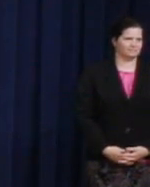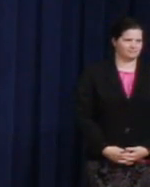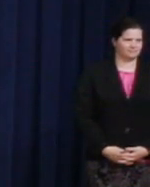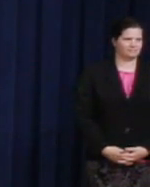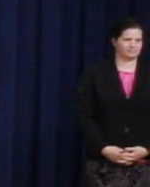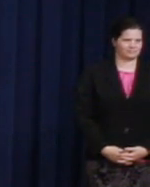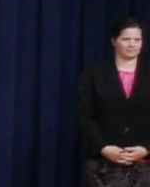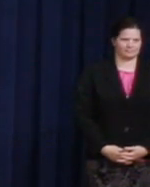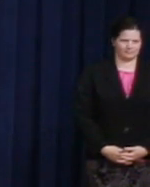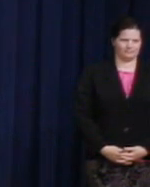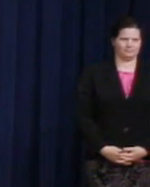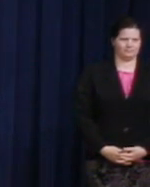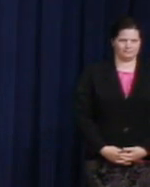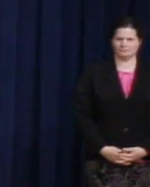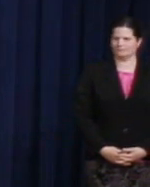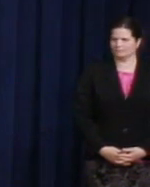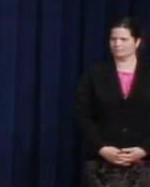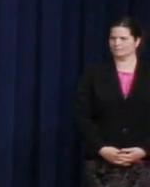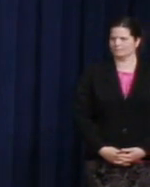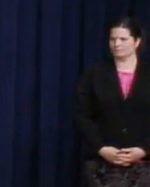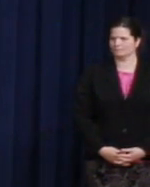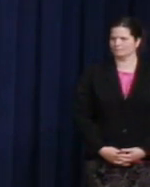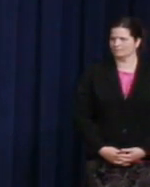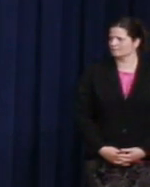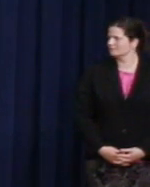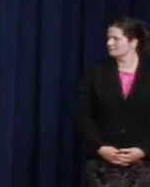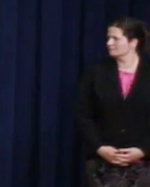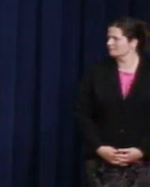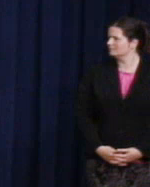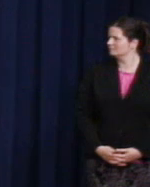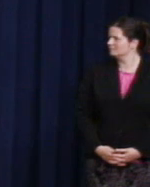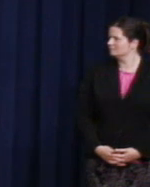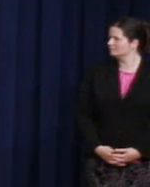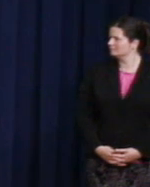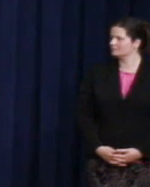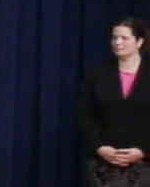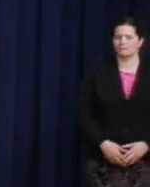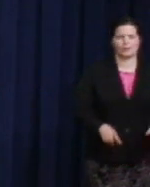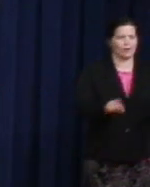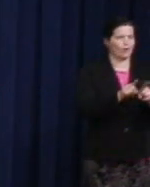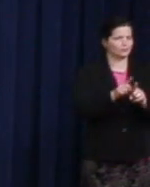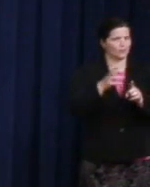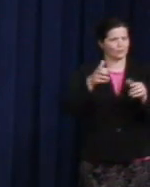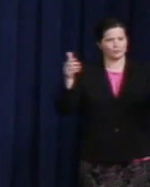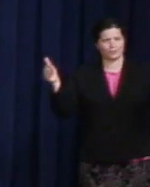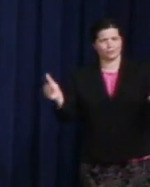And I also want to introduce to you and acknowledge a group of students who are here